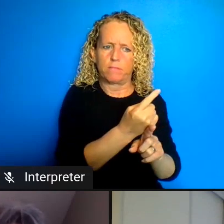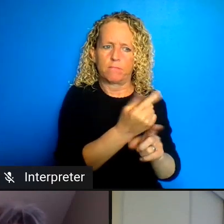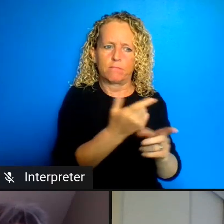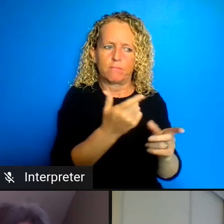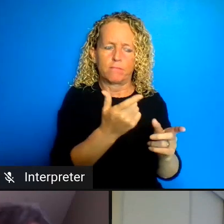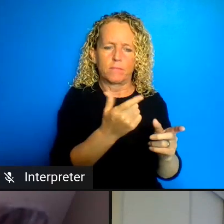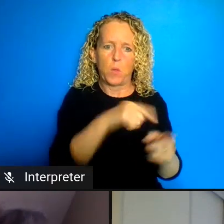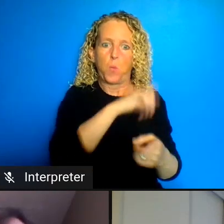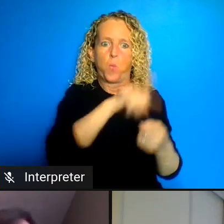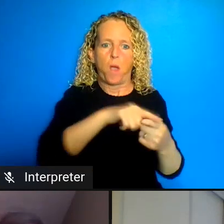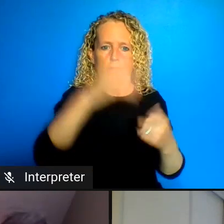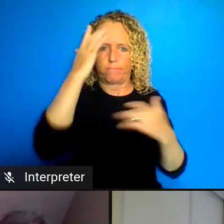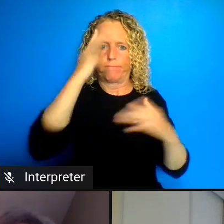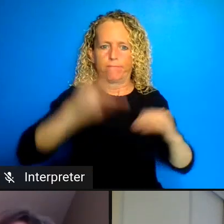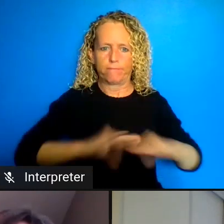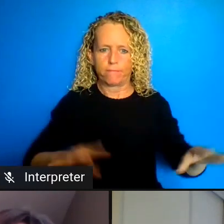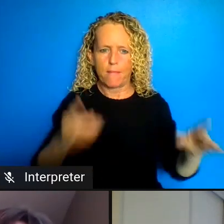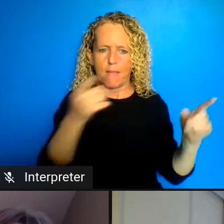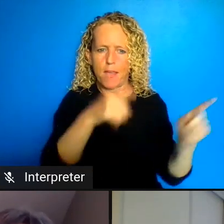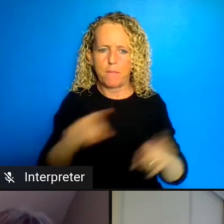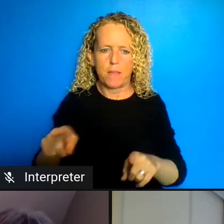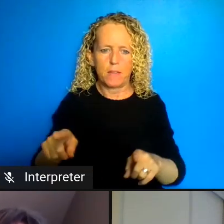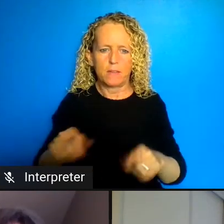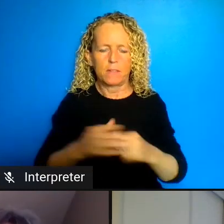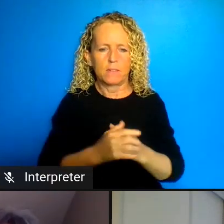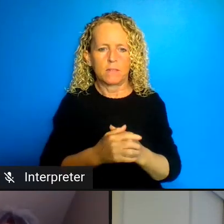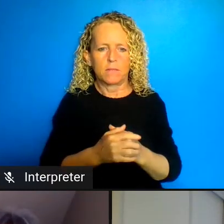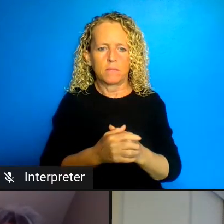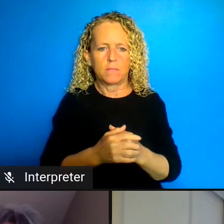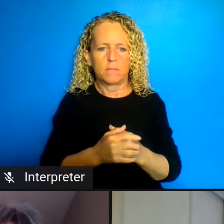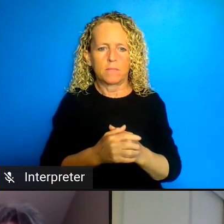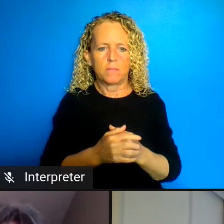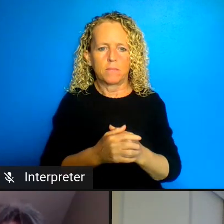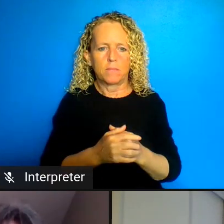Mail they said why aren't people just sentenced to complete high school say or